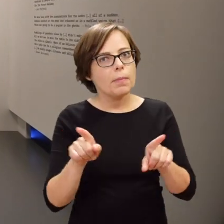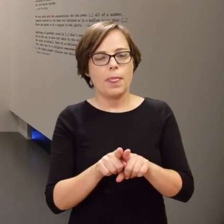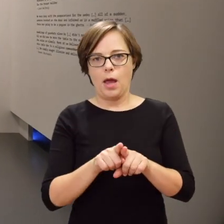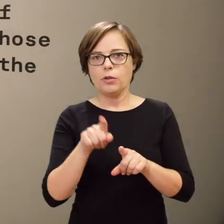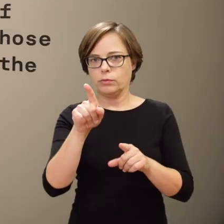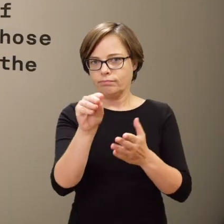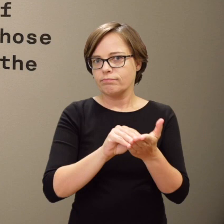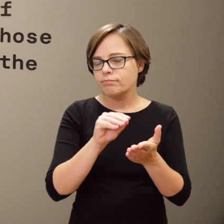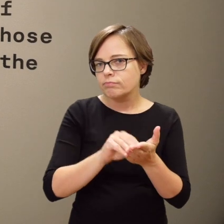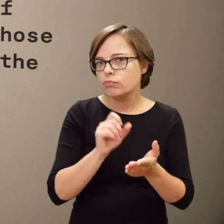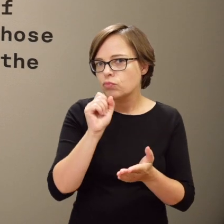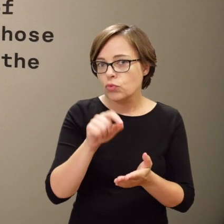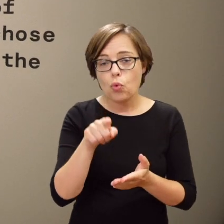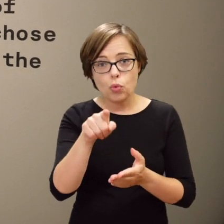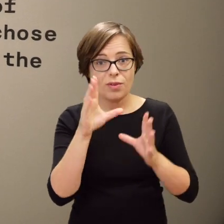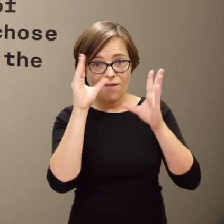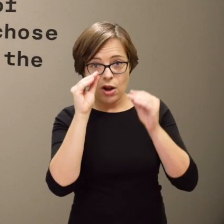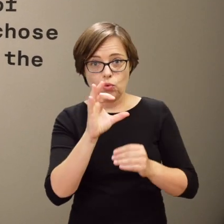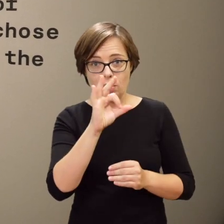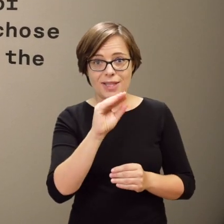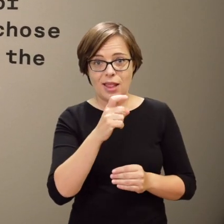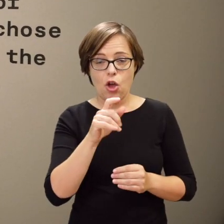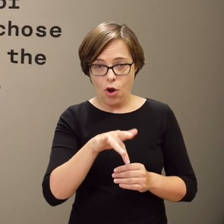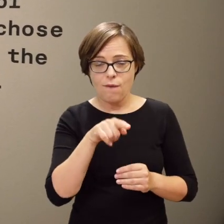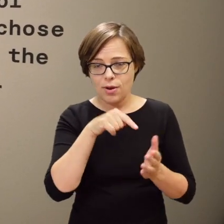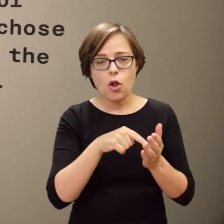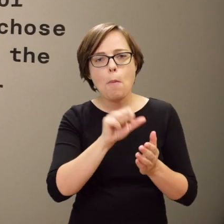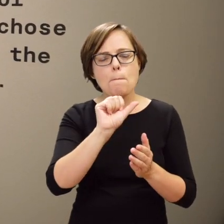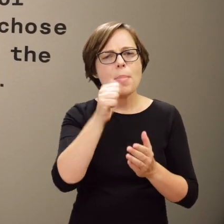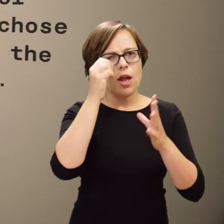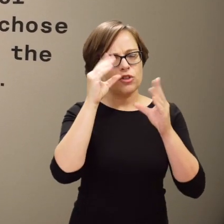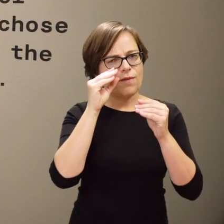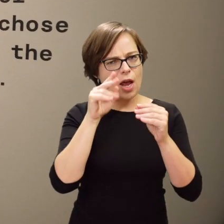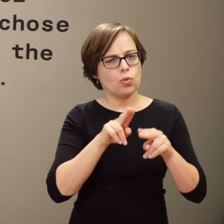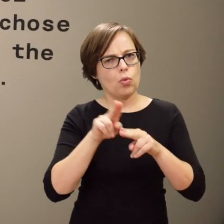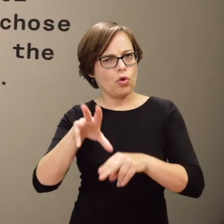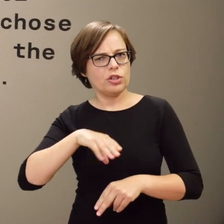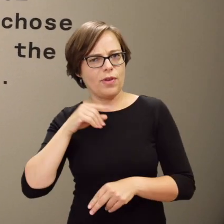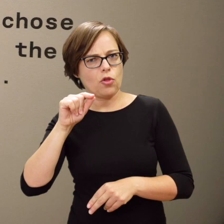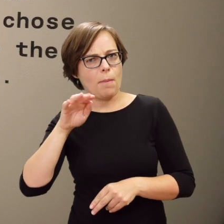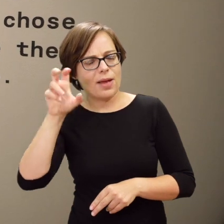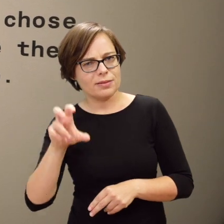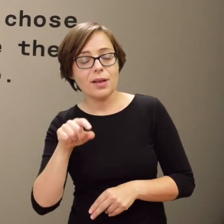They also mention the fact that it is a Seder night, the first night of Passover, or Pesach,